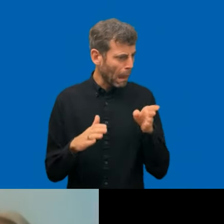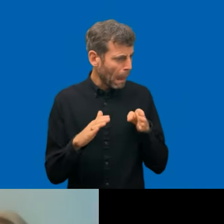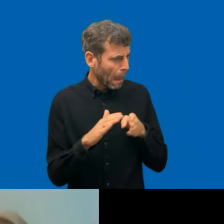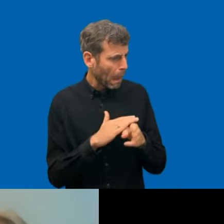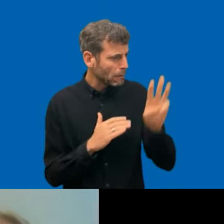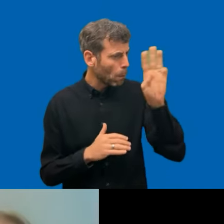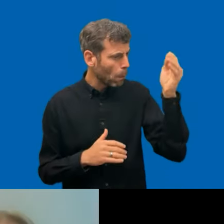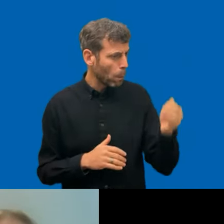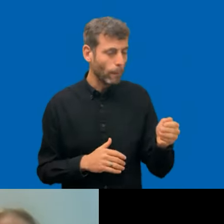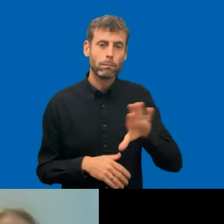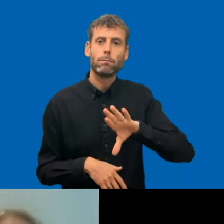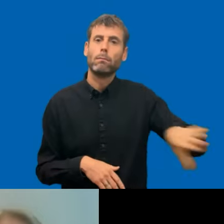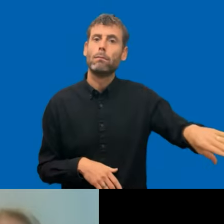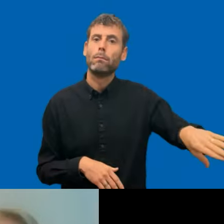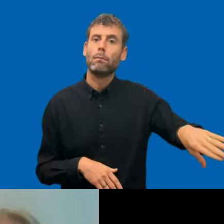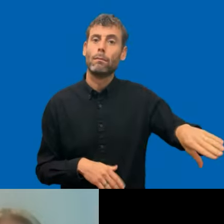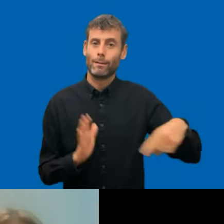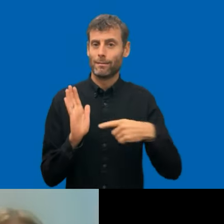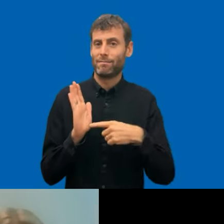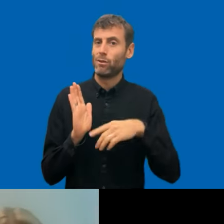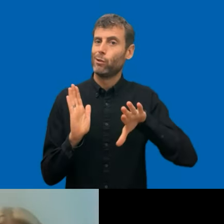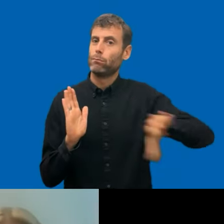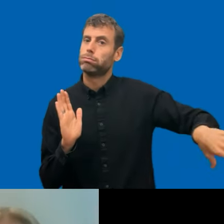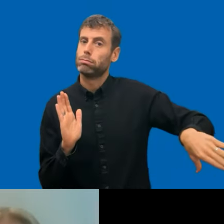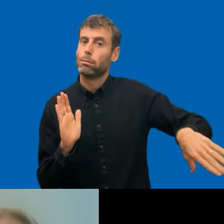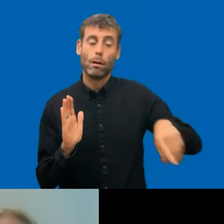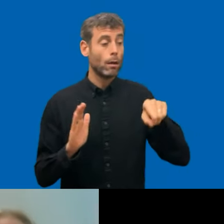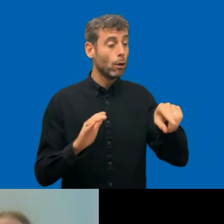they have something in their hands to show to their leadership and that creates a lot